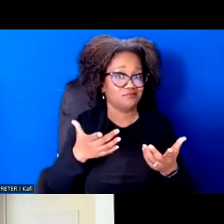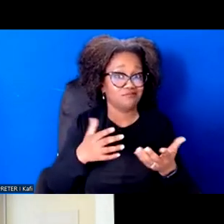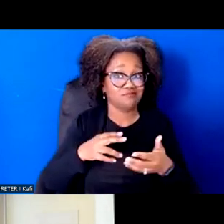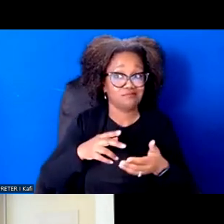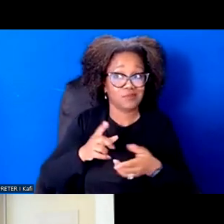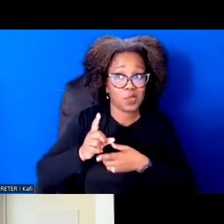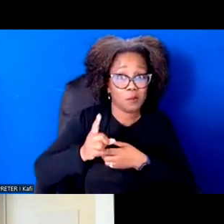to buckle down.